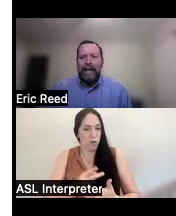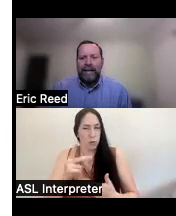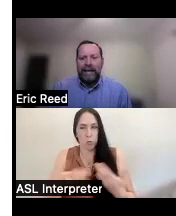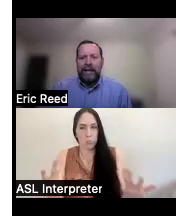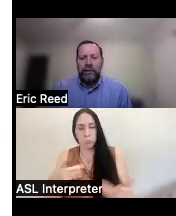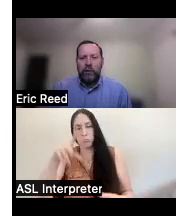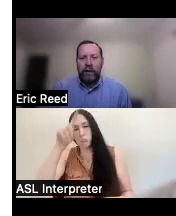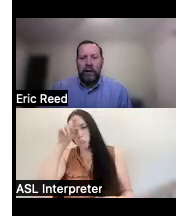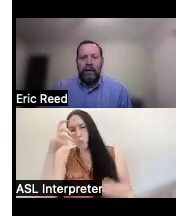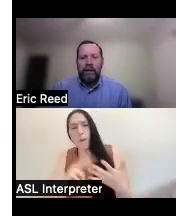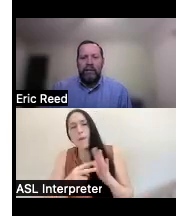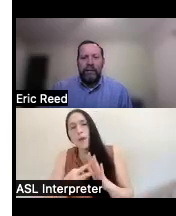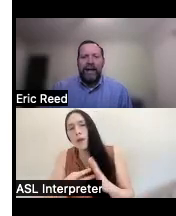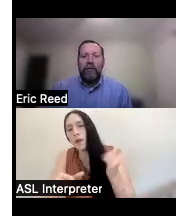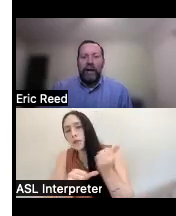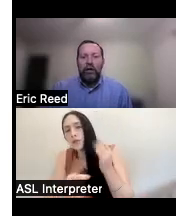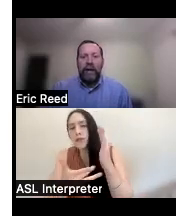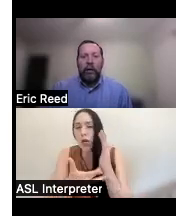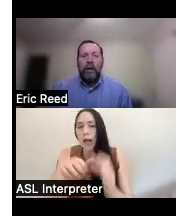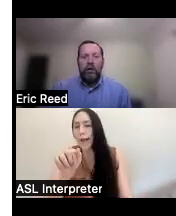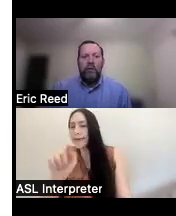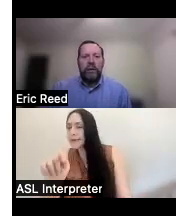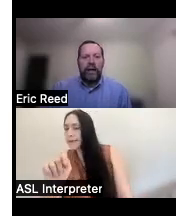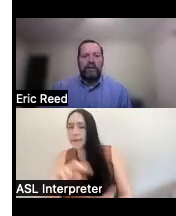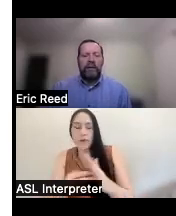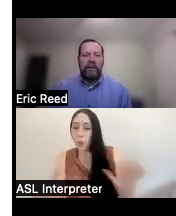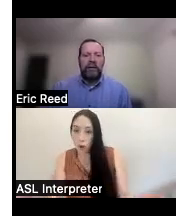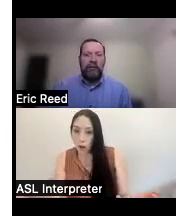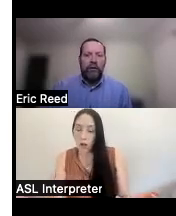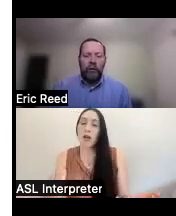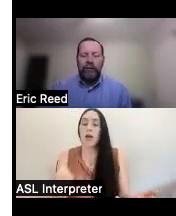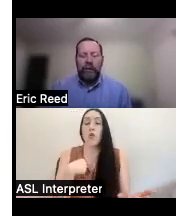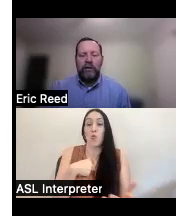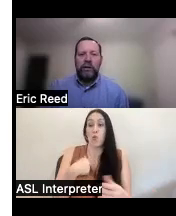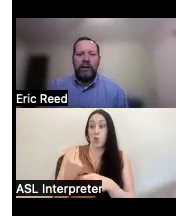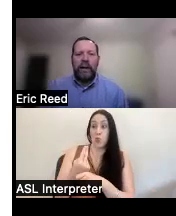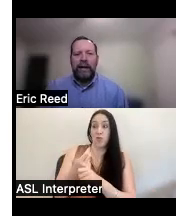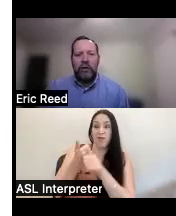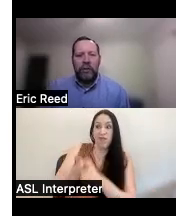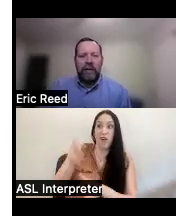a t so the the definition that we use that's the the federal definition I guess you would